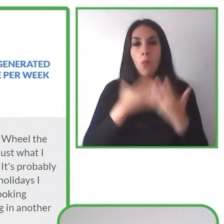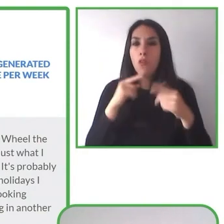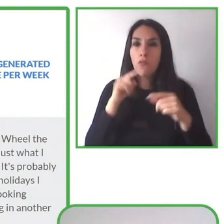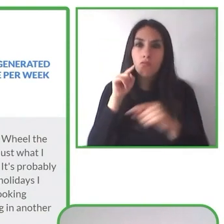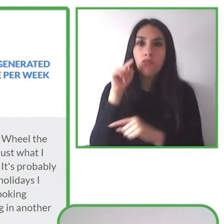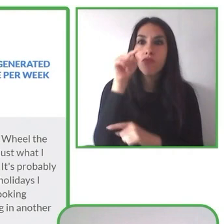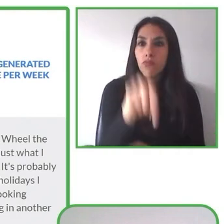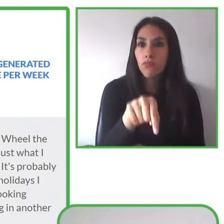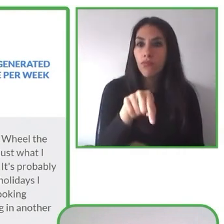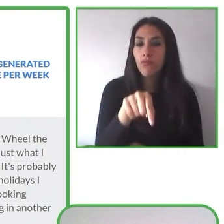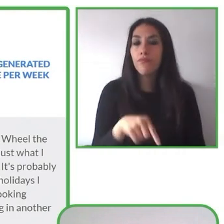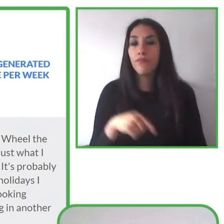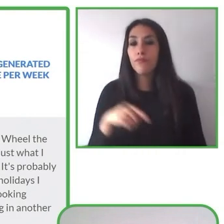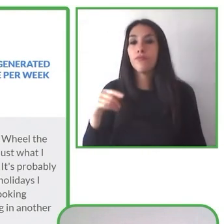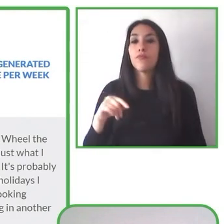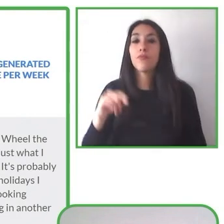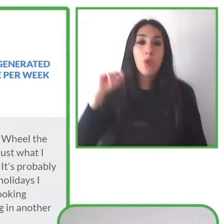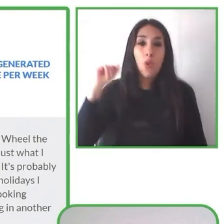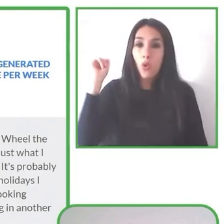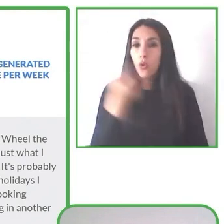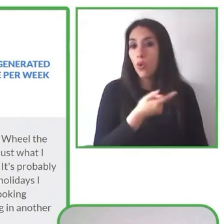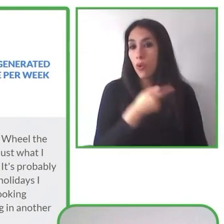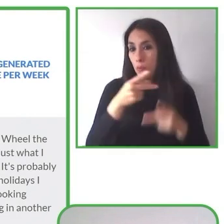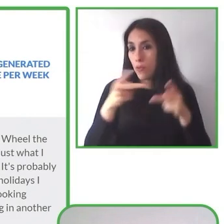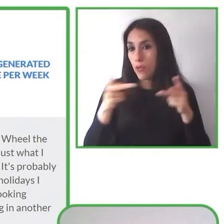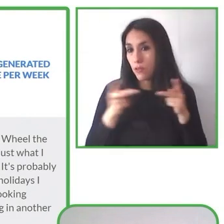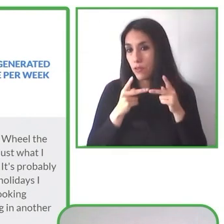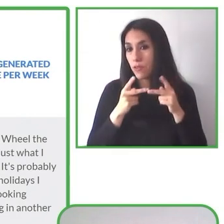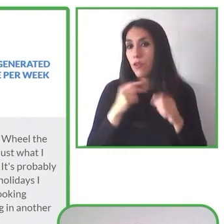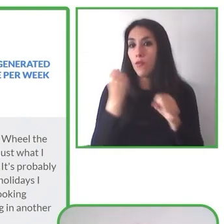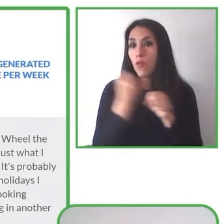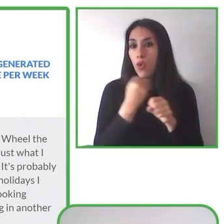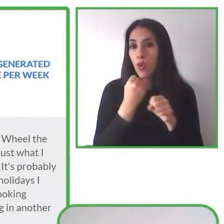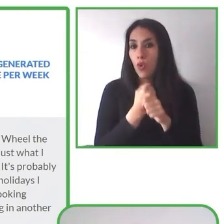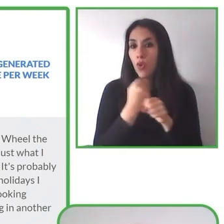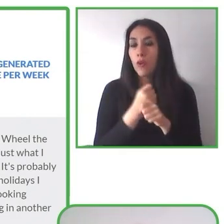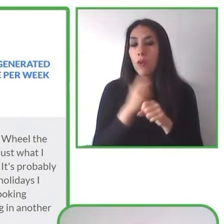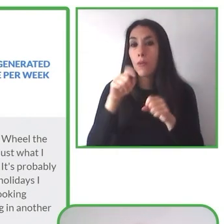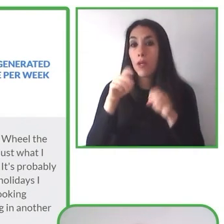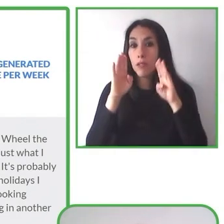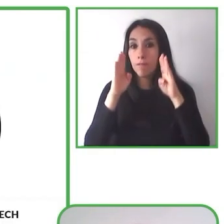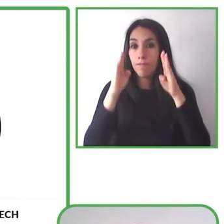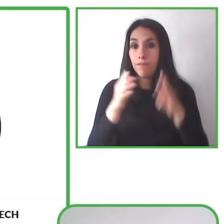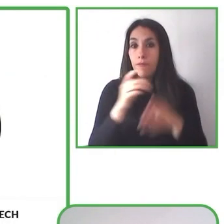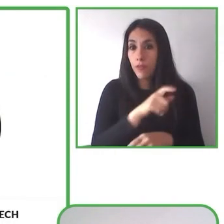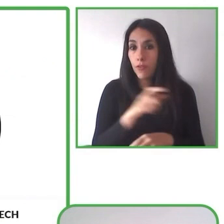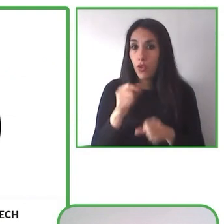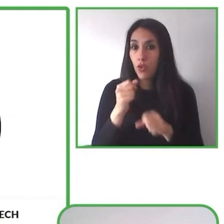and we know that when we hear, when we cooperate with people, when we listen to them, that's the way to reach this.